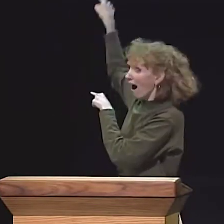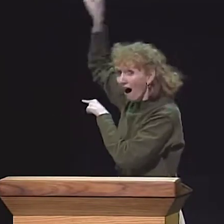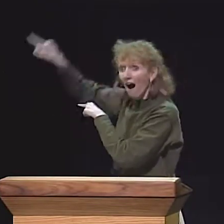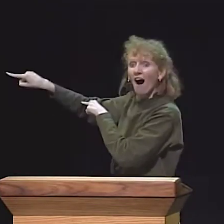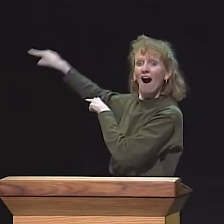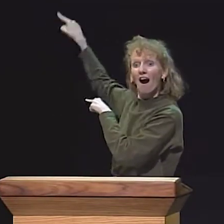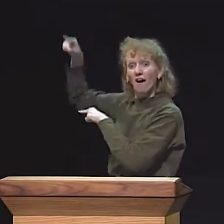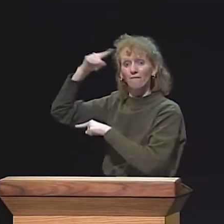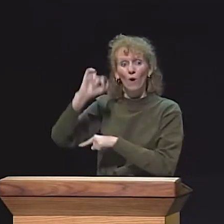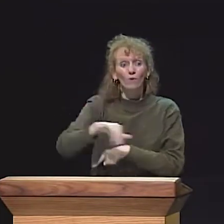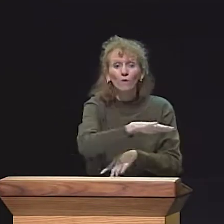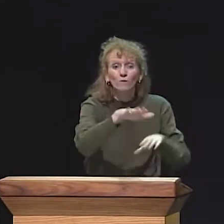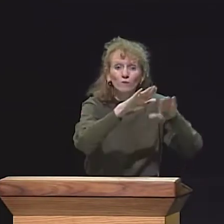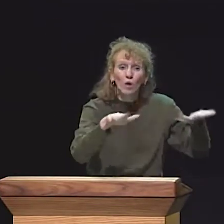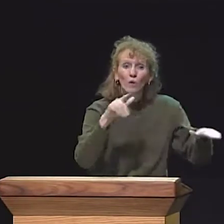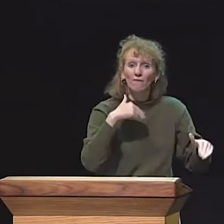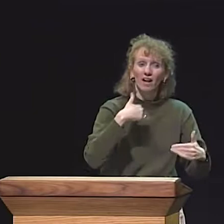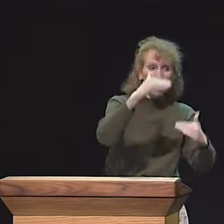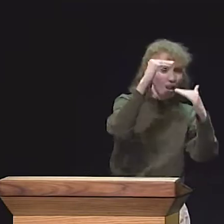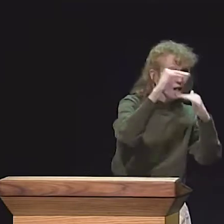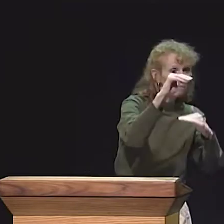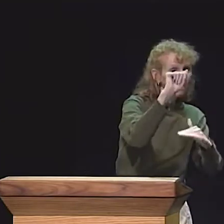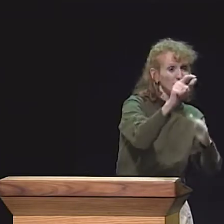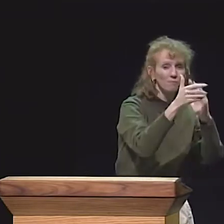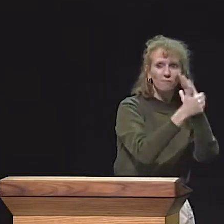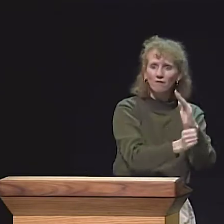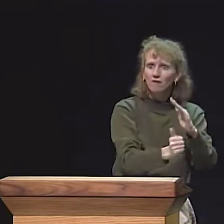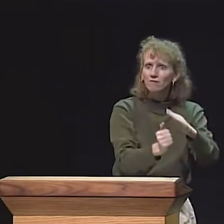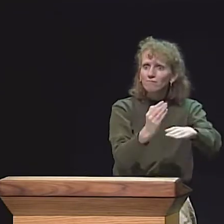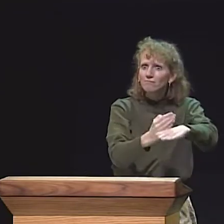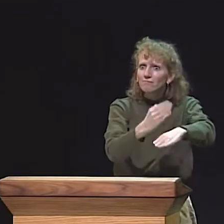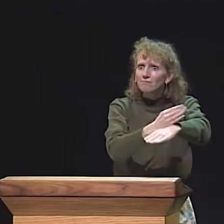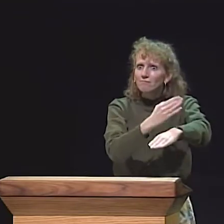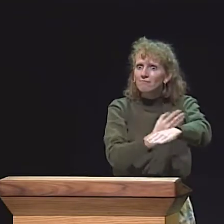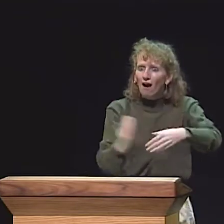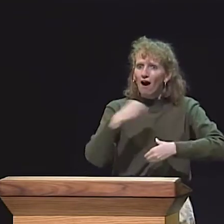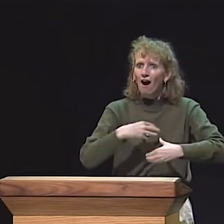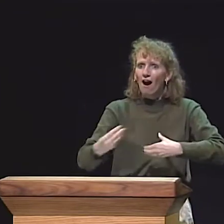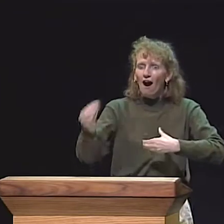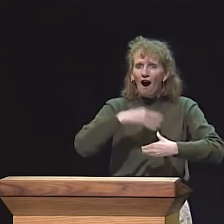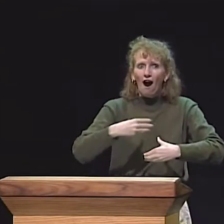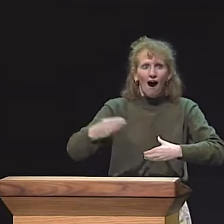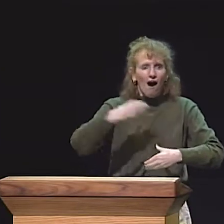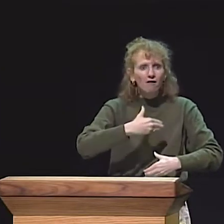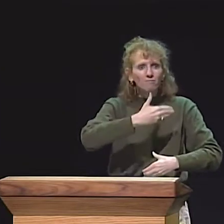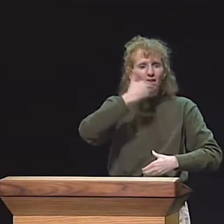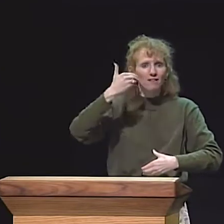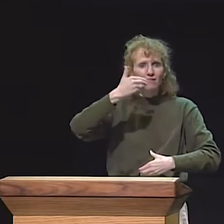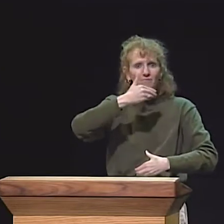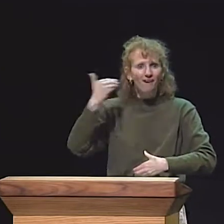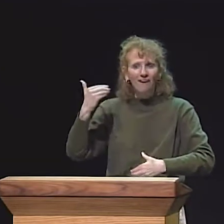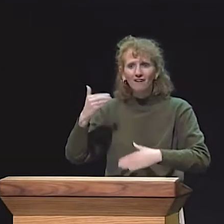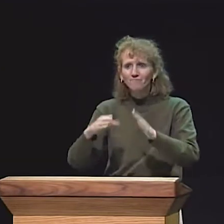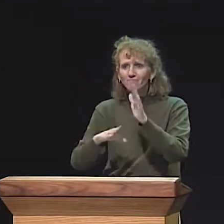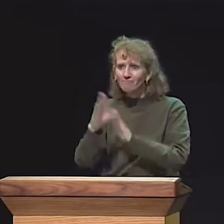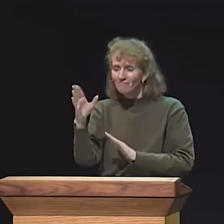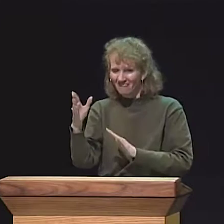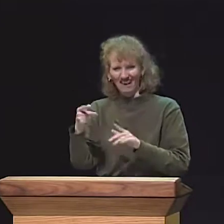THE OLD ONE'S ALL DONE, AND THEN WE GO ALL THROUGH BOTH PROCEDURES ALL OVER AGAIN. FOR STUDENTS WHO HAVE LIMITED ASL,